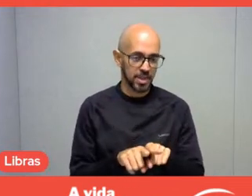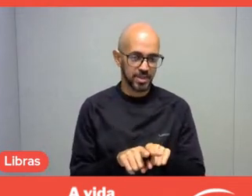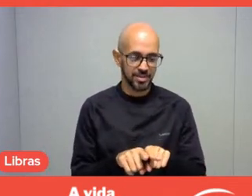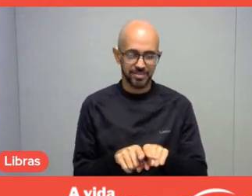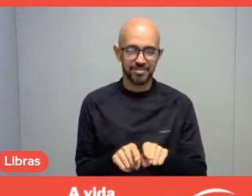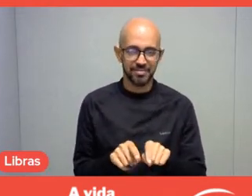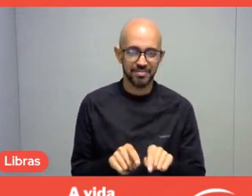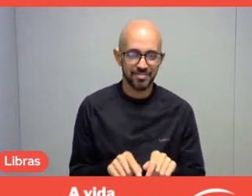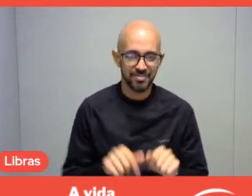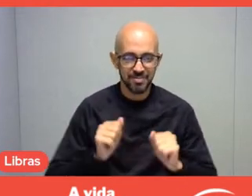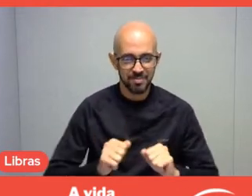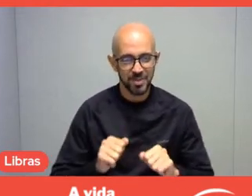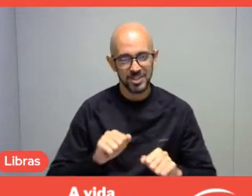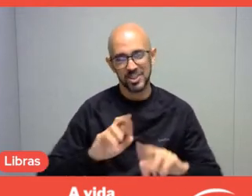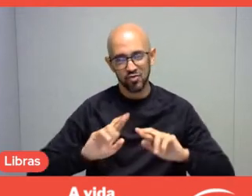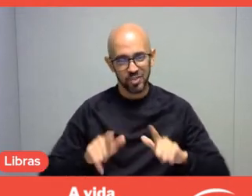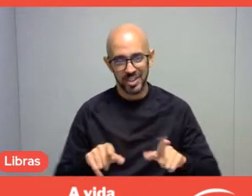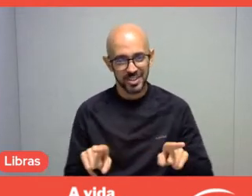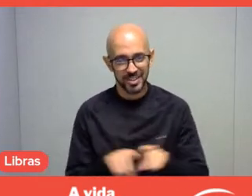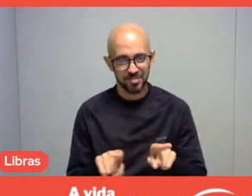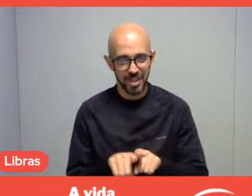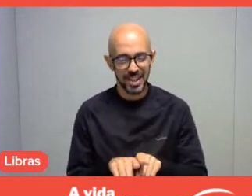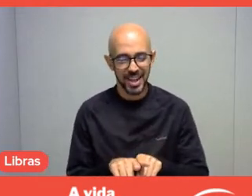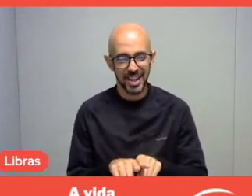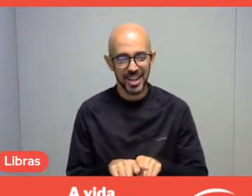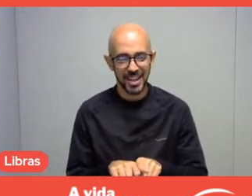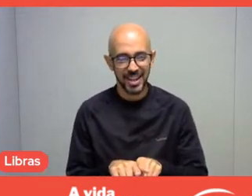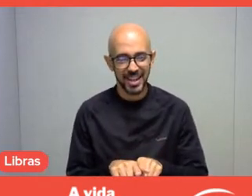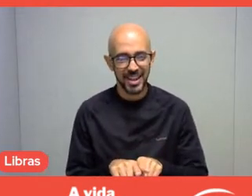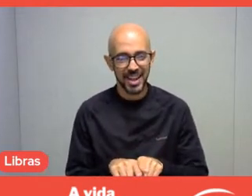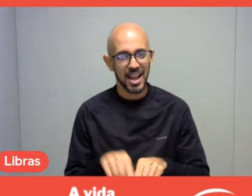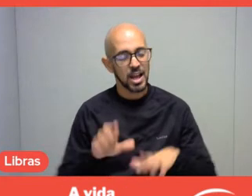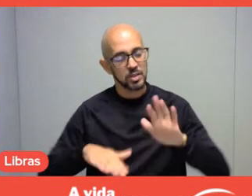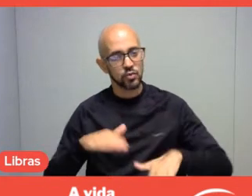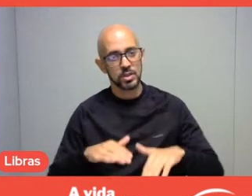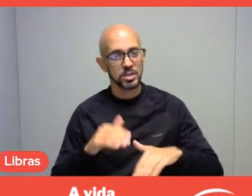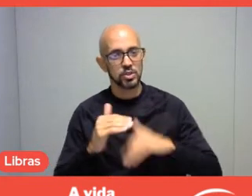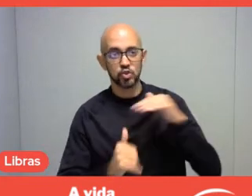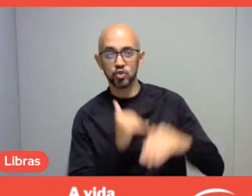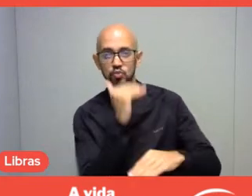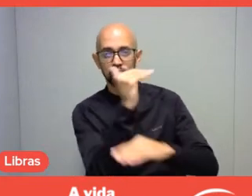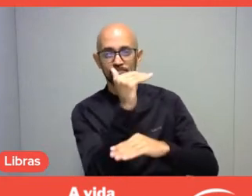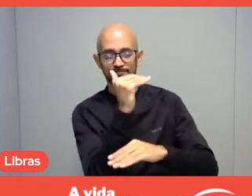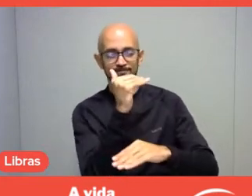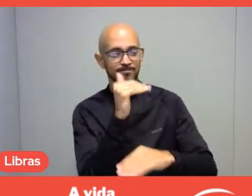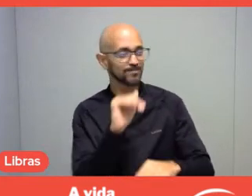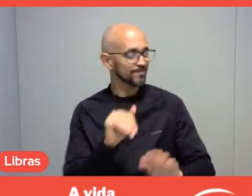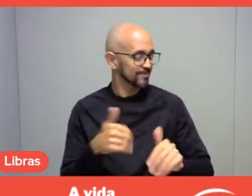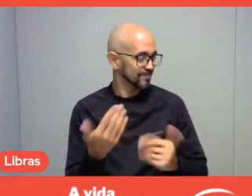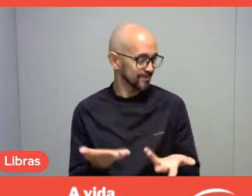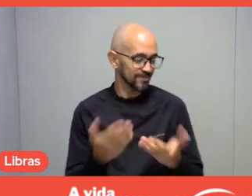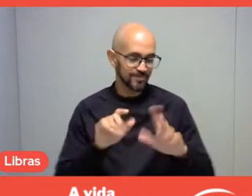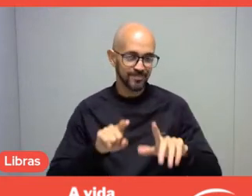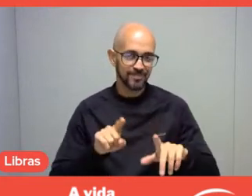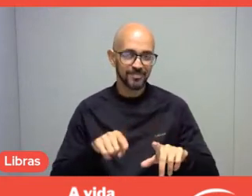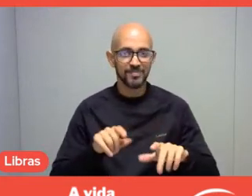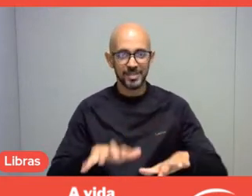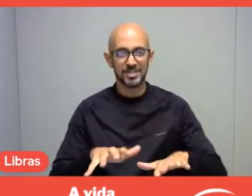Sometimes we exaggerate, don't we? Anyway, let's hear it from you a little bit.